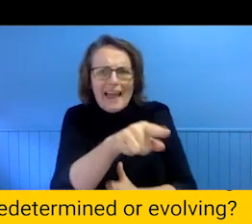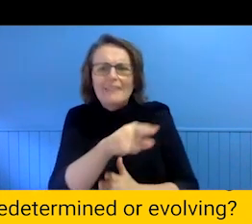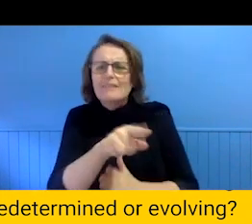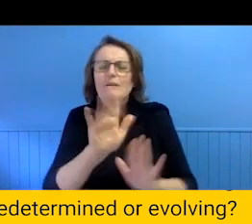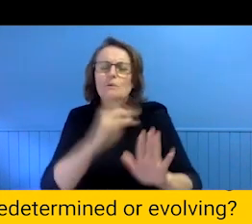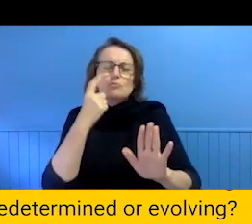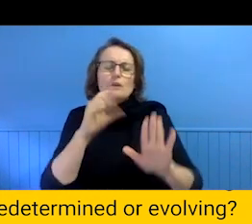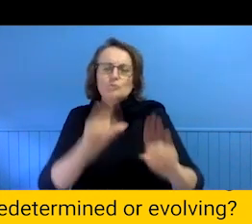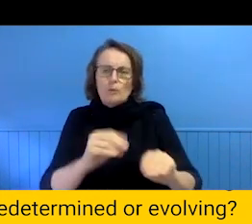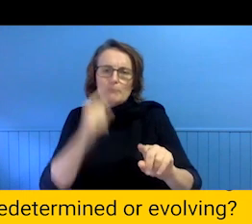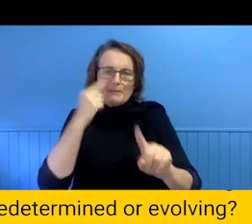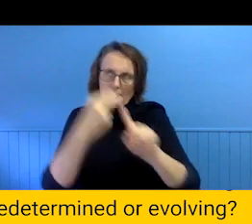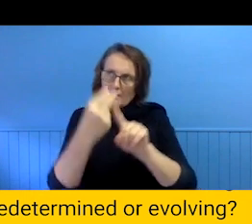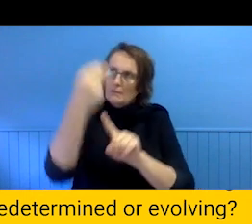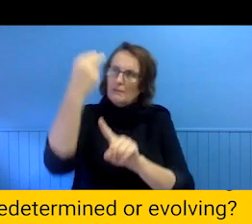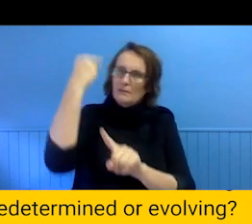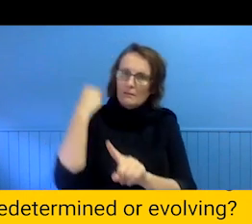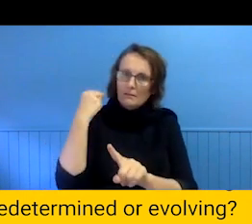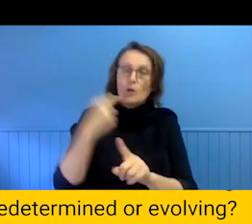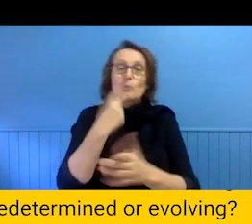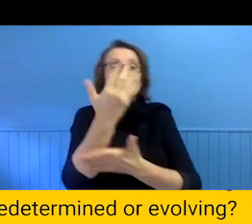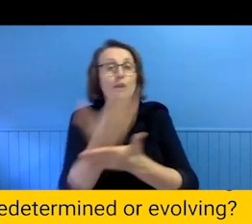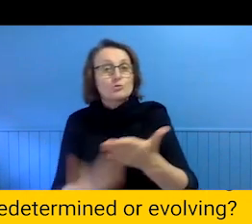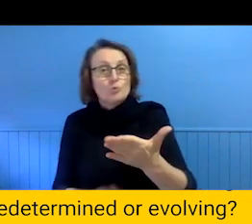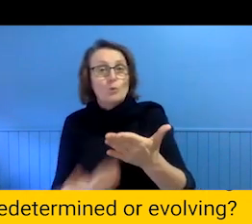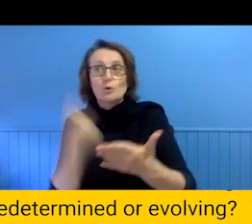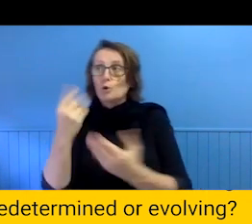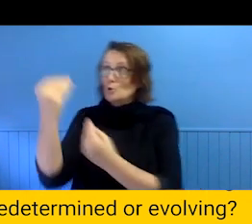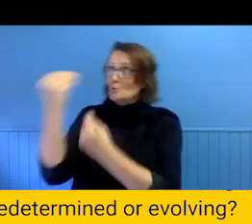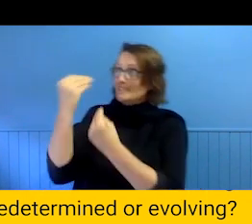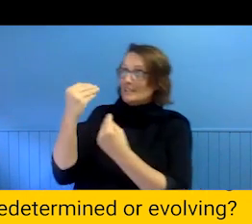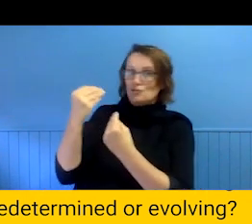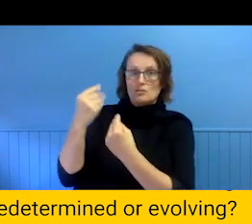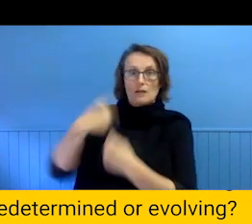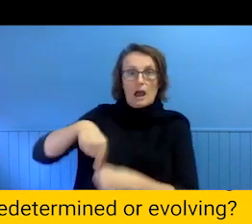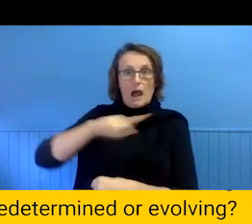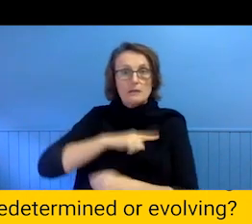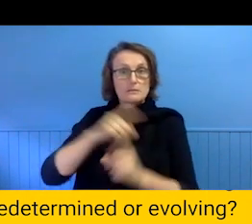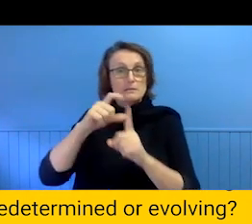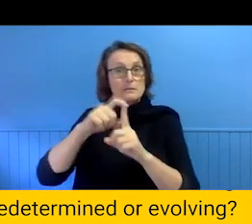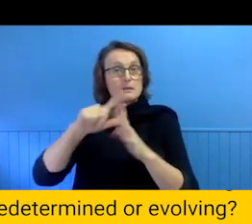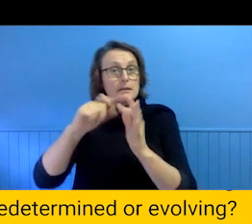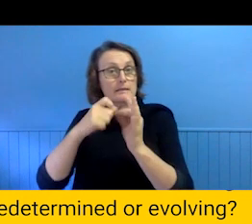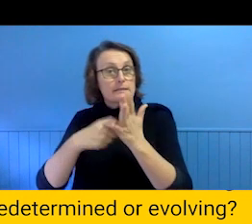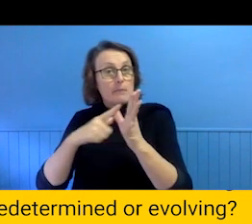We tell stories. We try and remember who taught us certain exercises. Was that Deborah Pollard or Anm Thompson